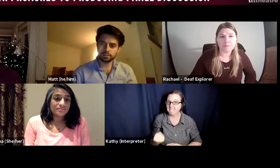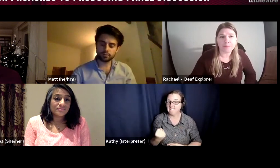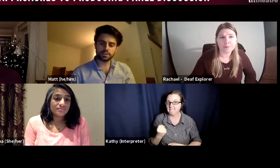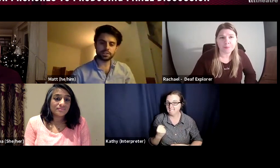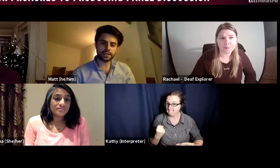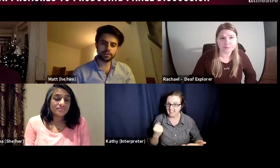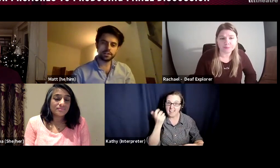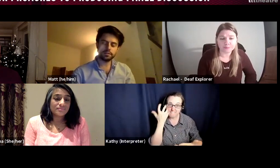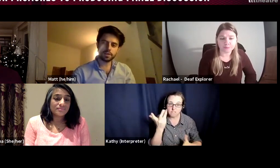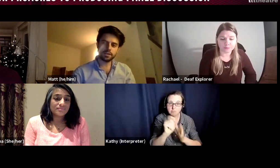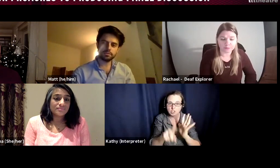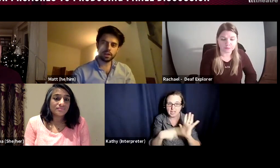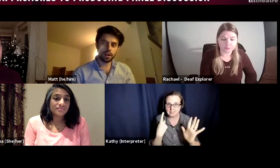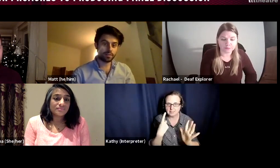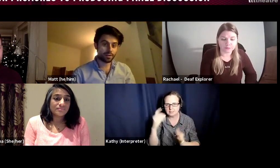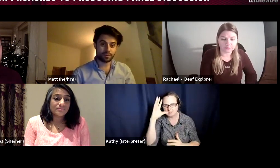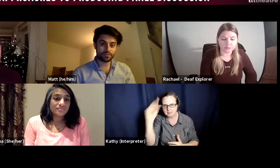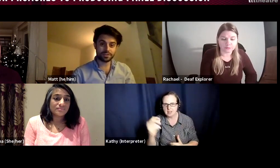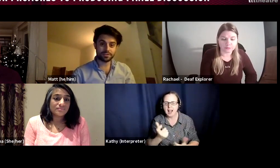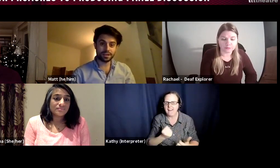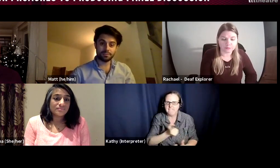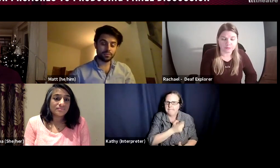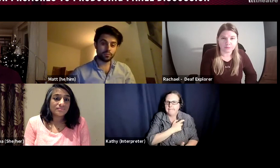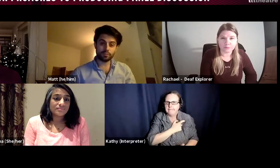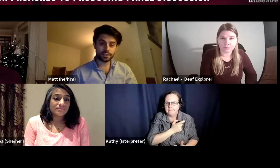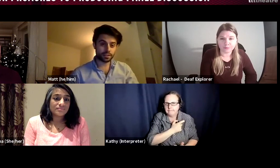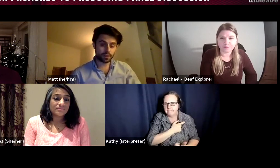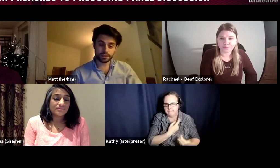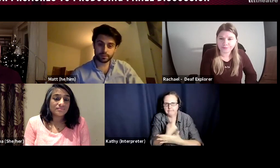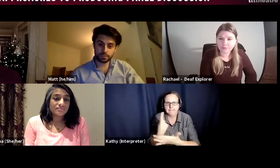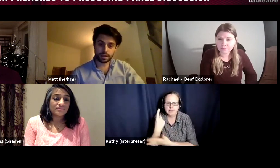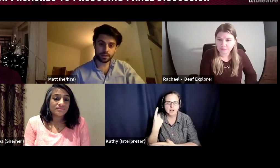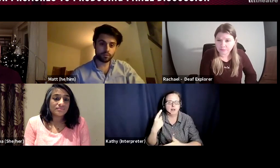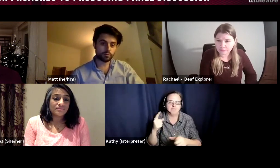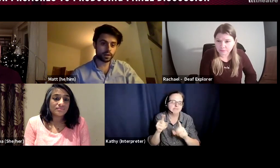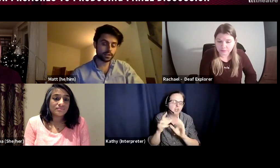sources of anxiety for me, so like very often before writing the budget for something or writing